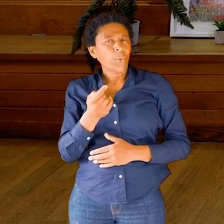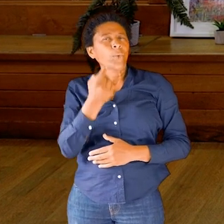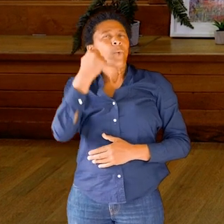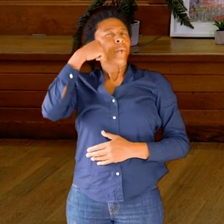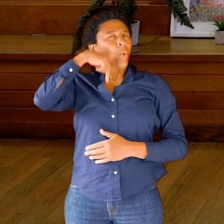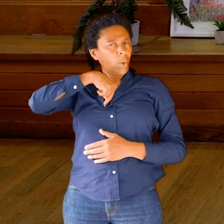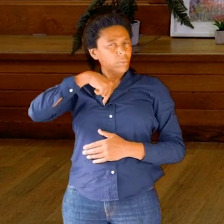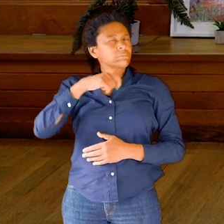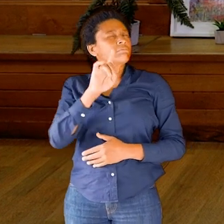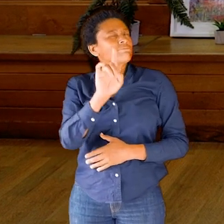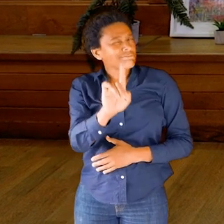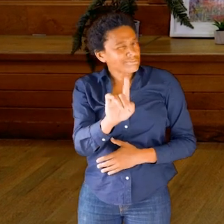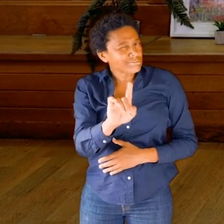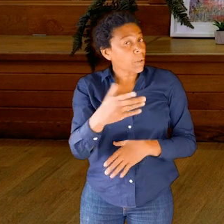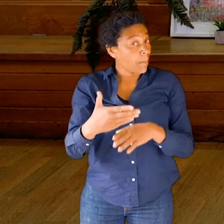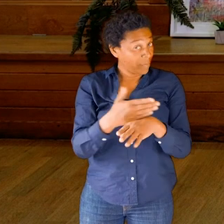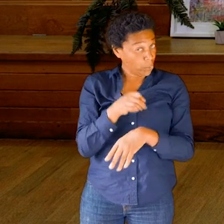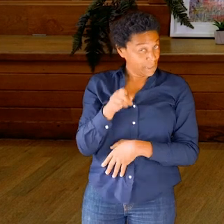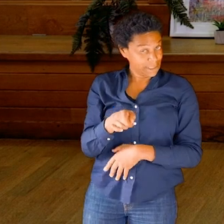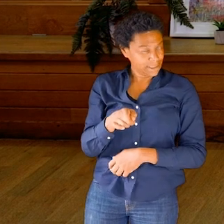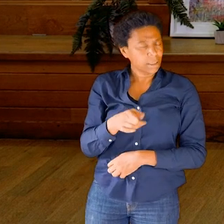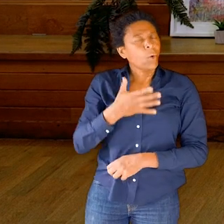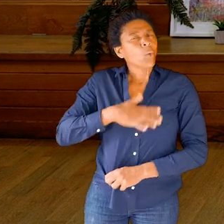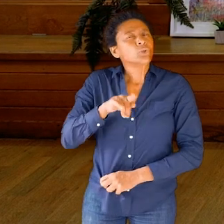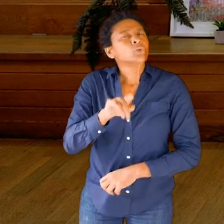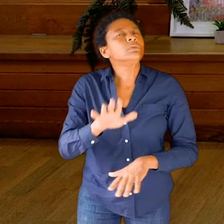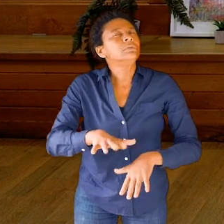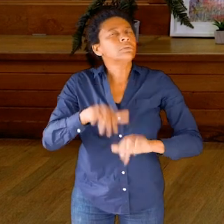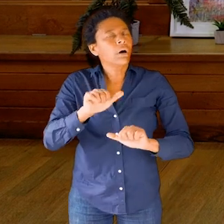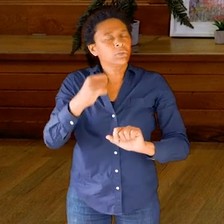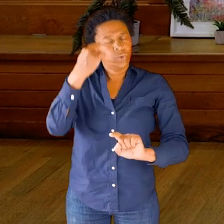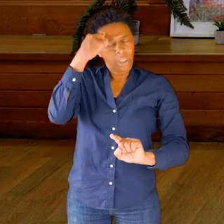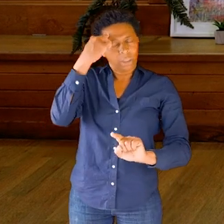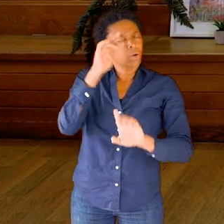But what we’re going to do is start to think about, not just